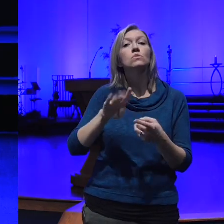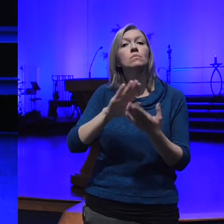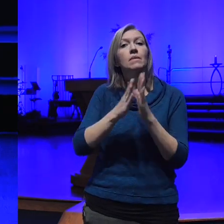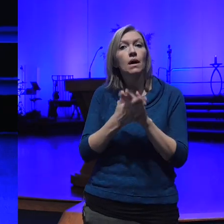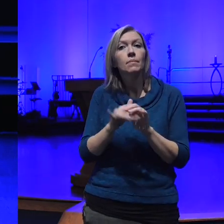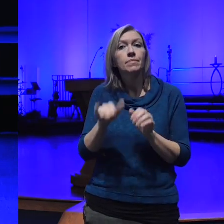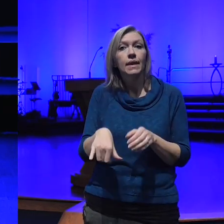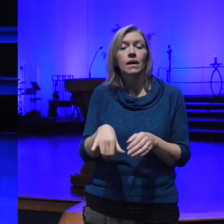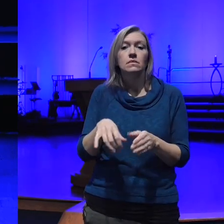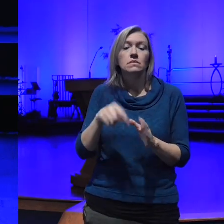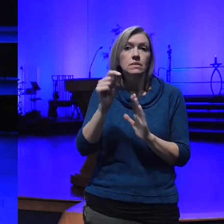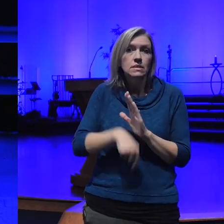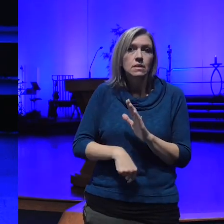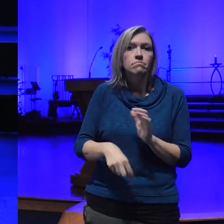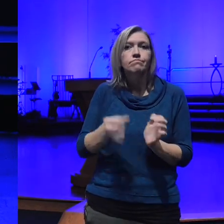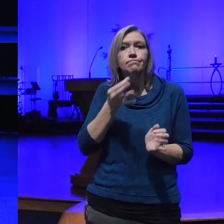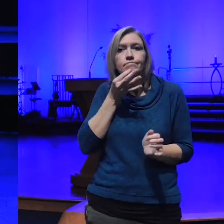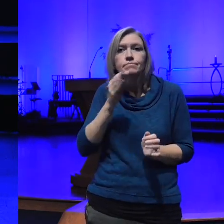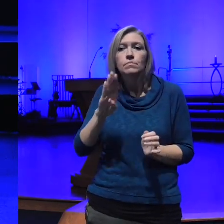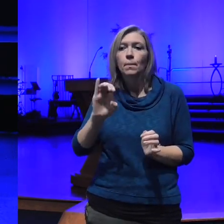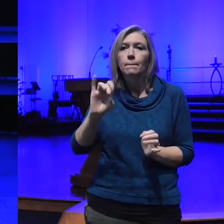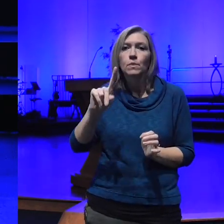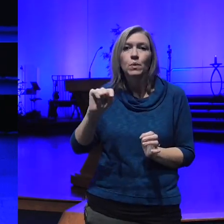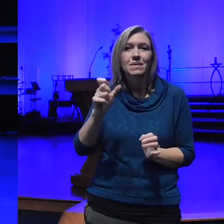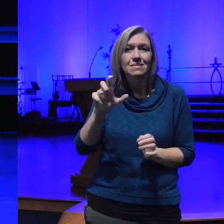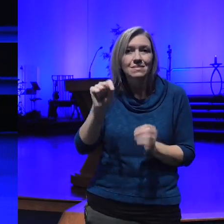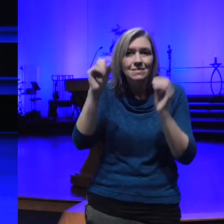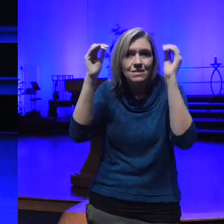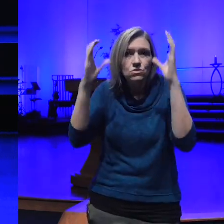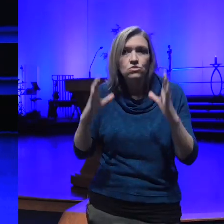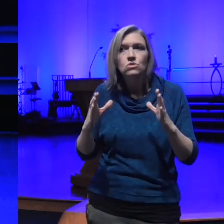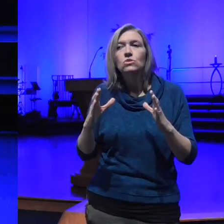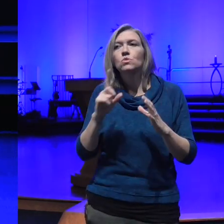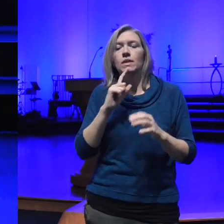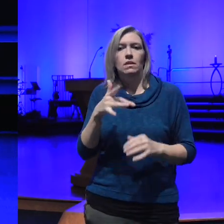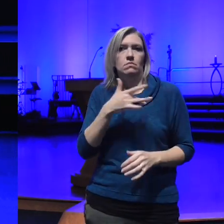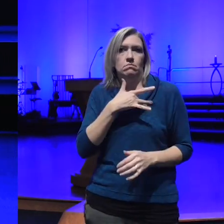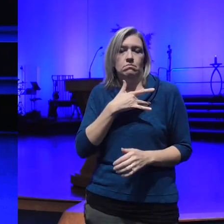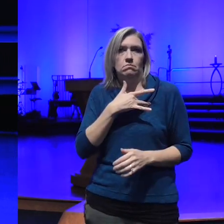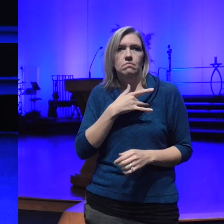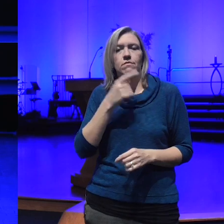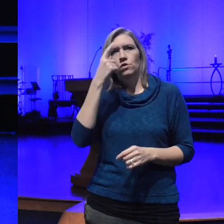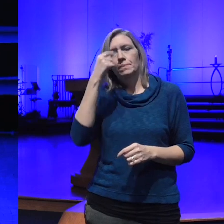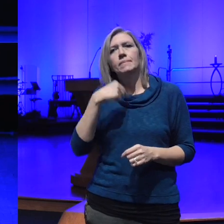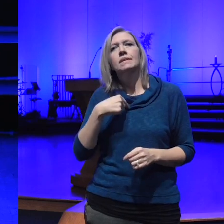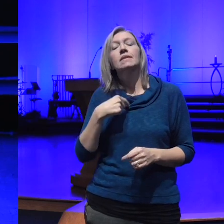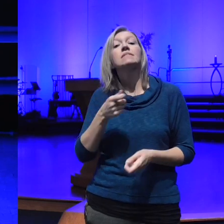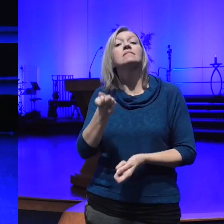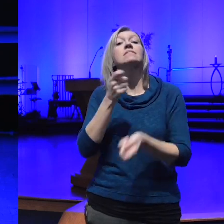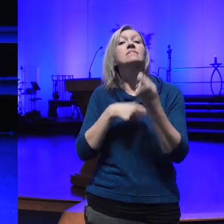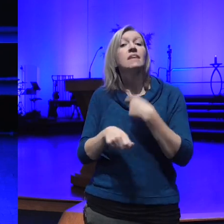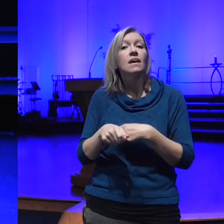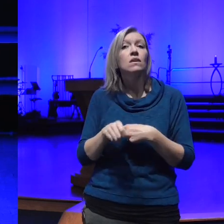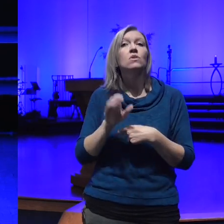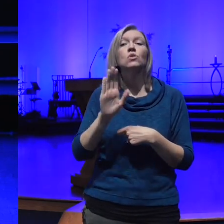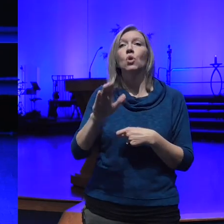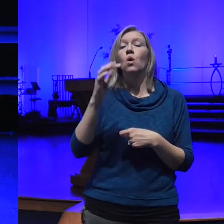this was really profound for me is that instead you take your high futin Consciousness and you go